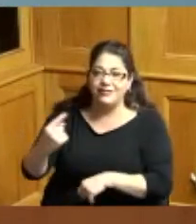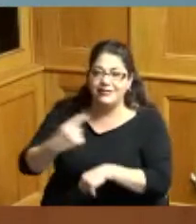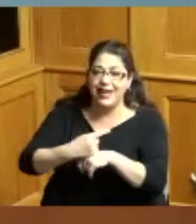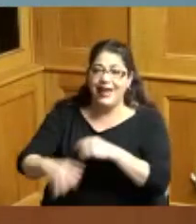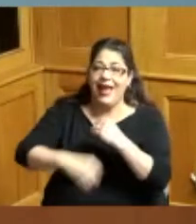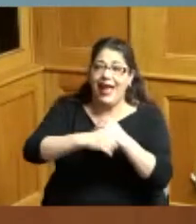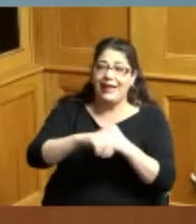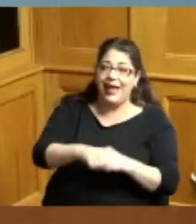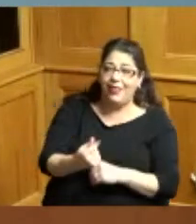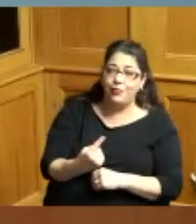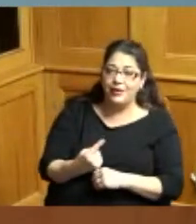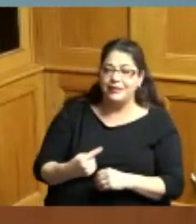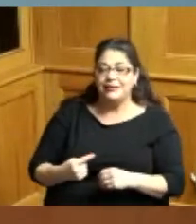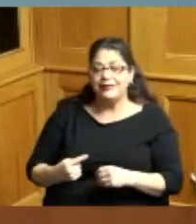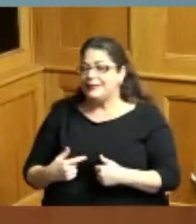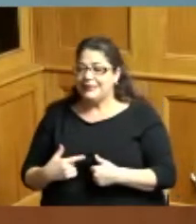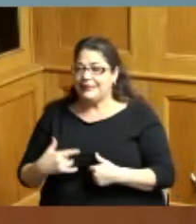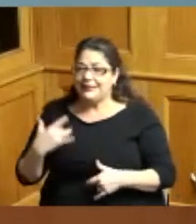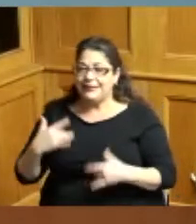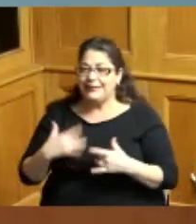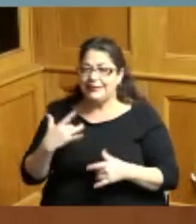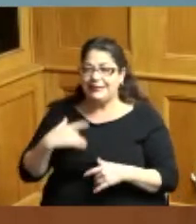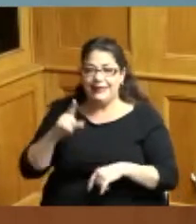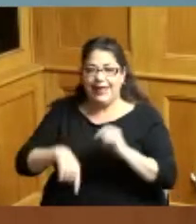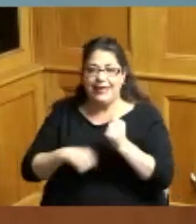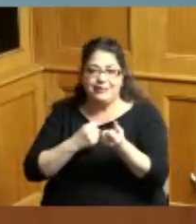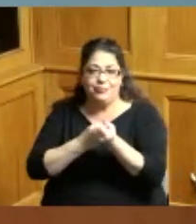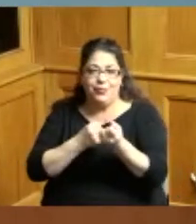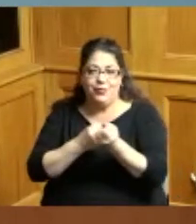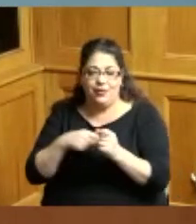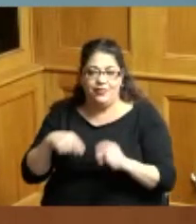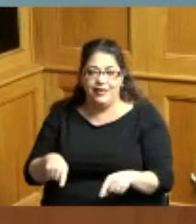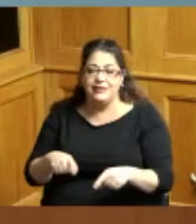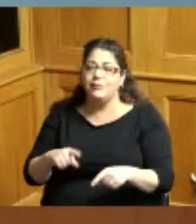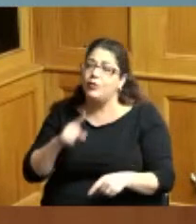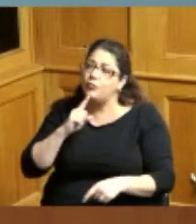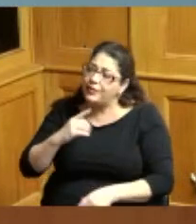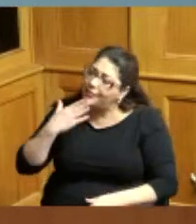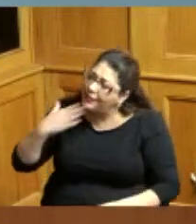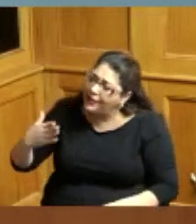I too I'm not in a position to support the resolution but appreciate the enthusiasm behind it